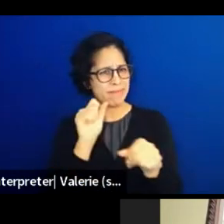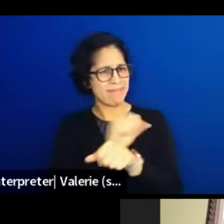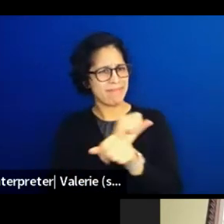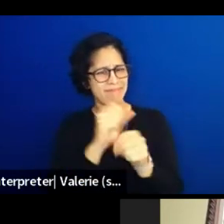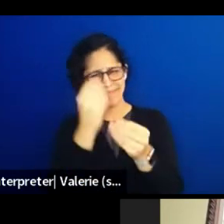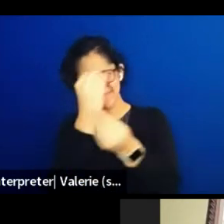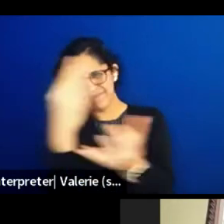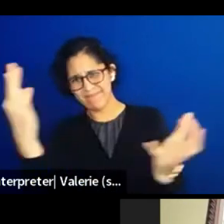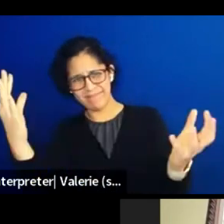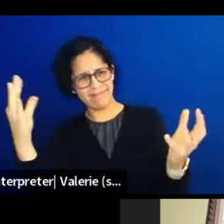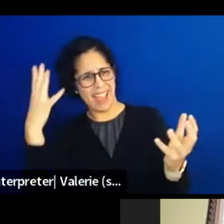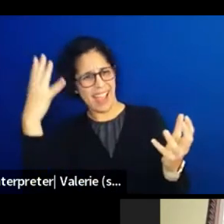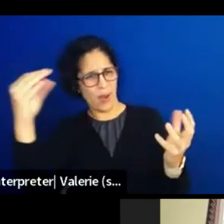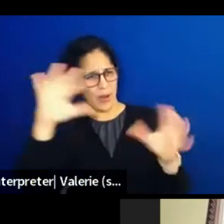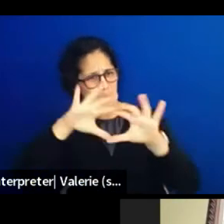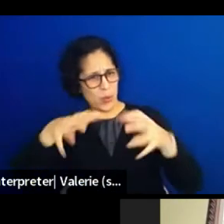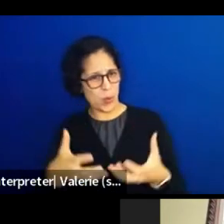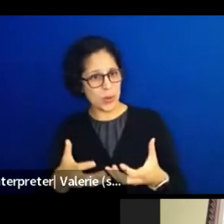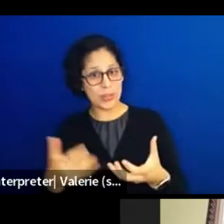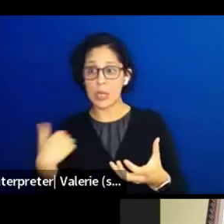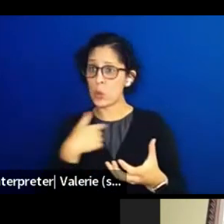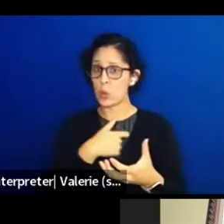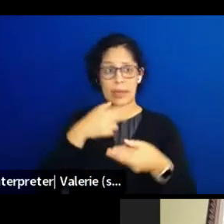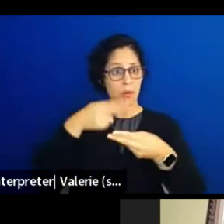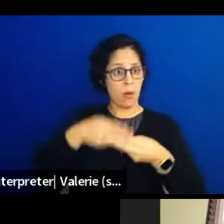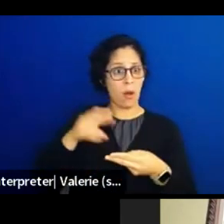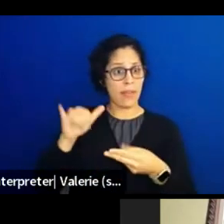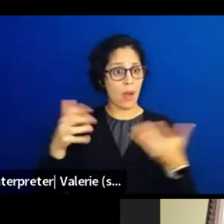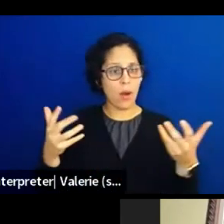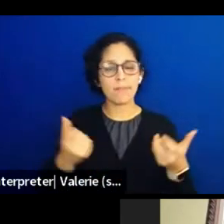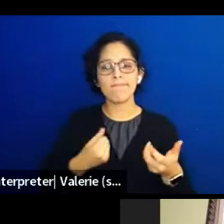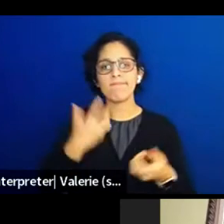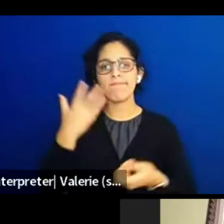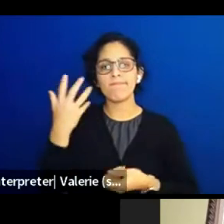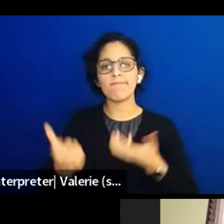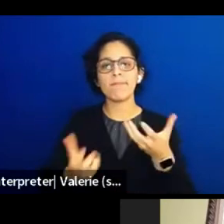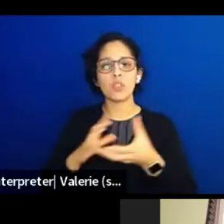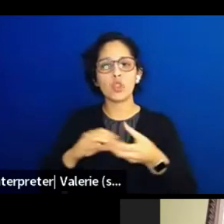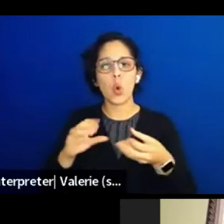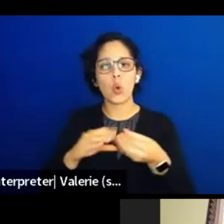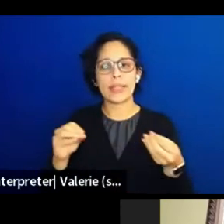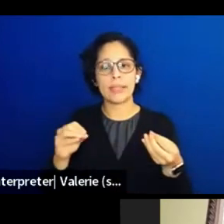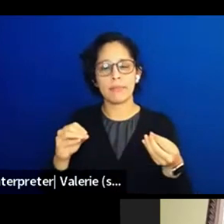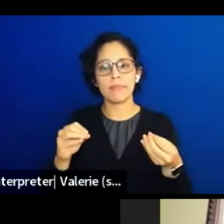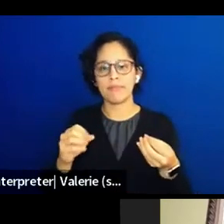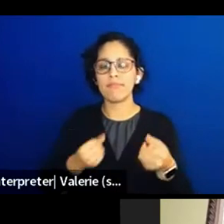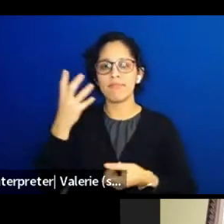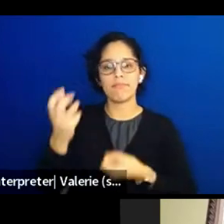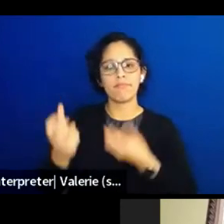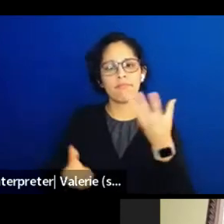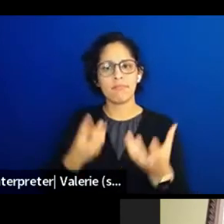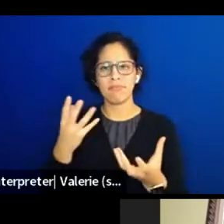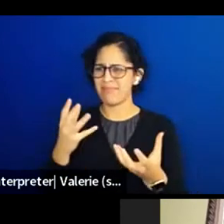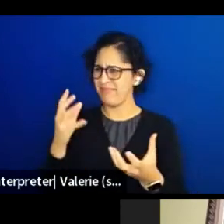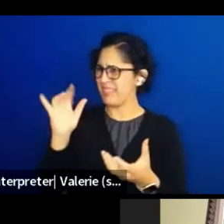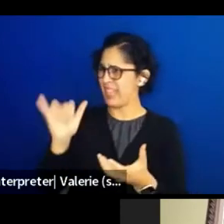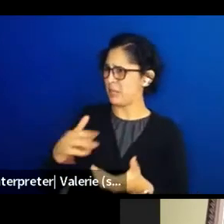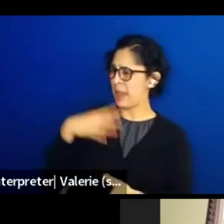because that's how I grew up here in my home. Listening to the stories of my elders and my family, we don't have to share those stories directly,